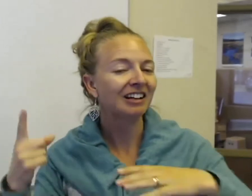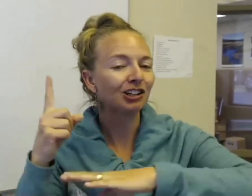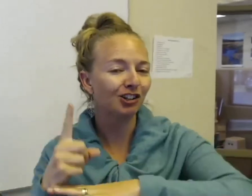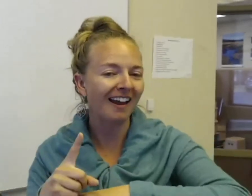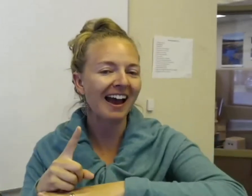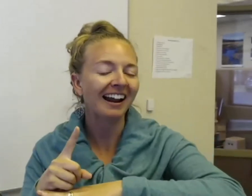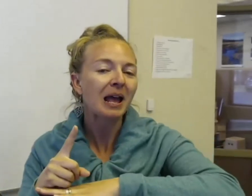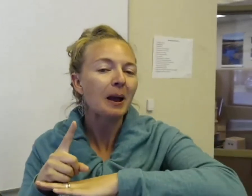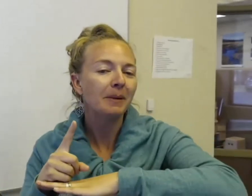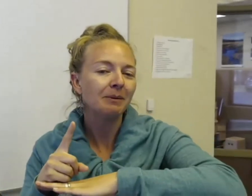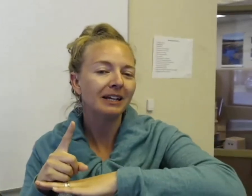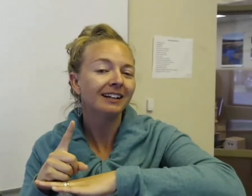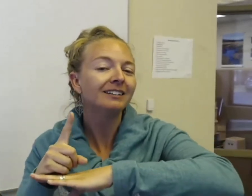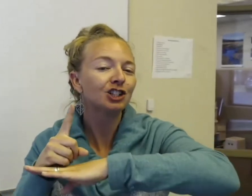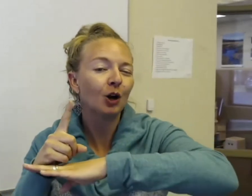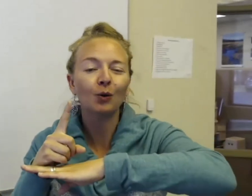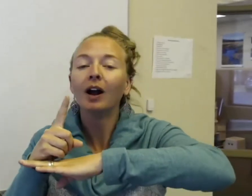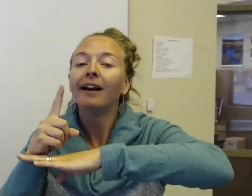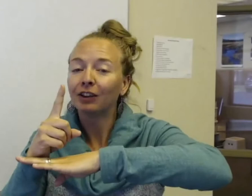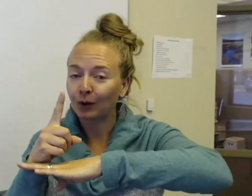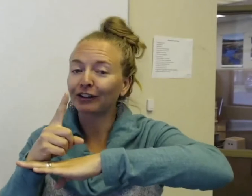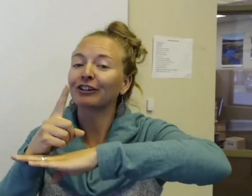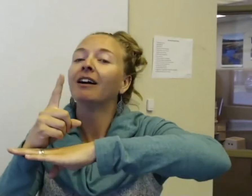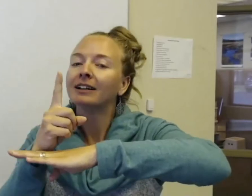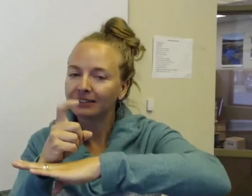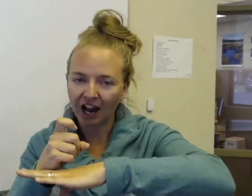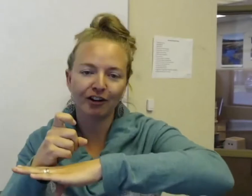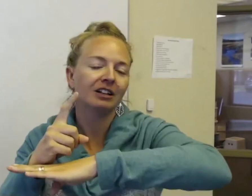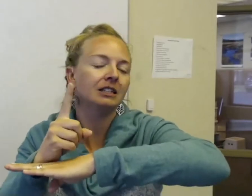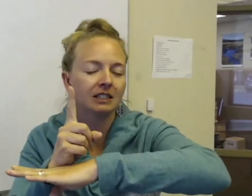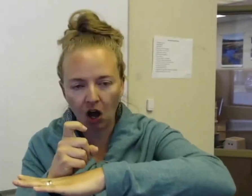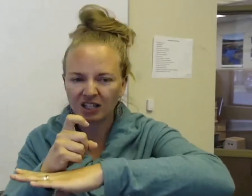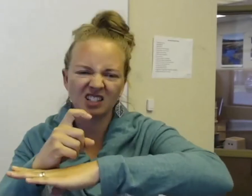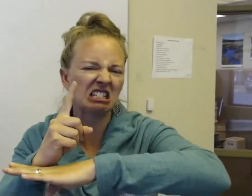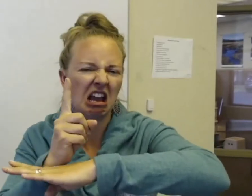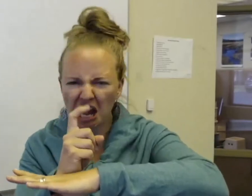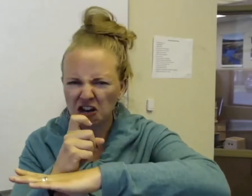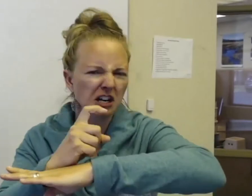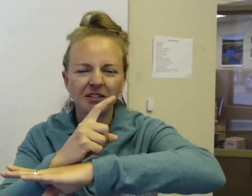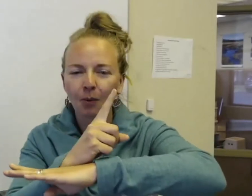try that. And maybe show the critter, he's tired, he exhausted, he's angry,